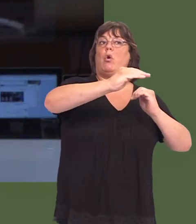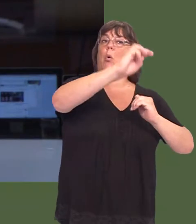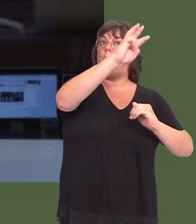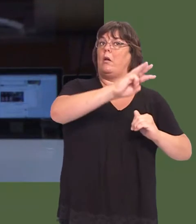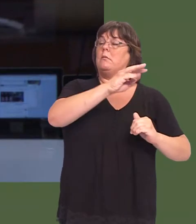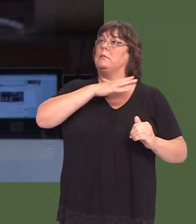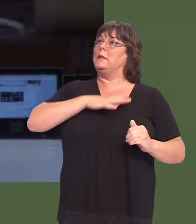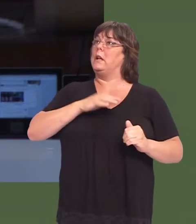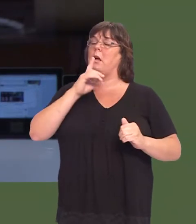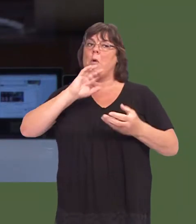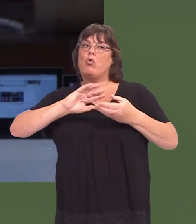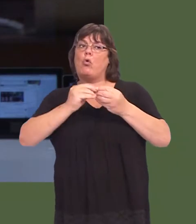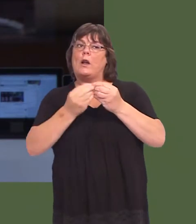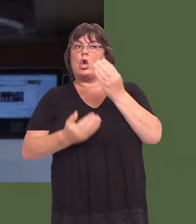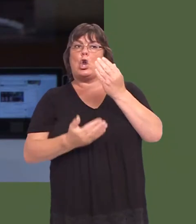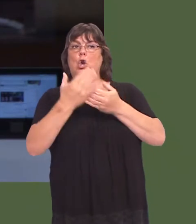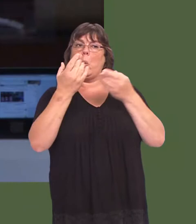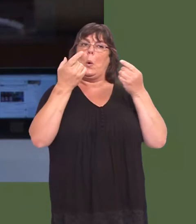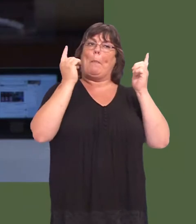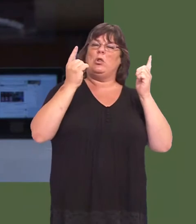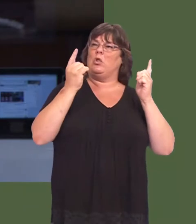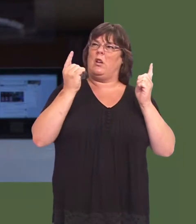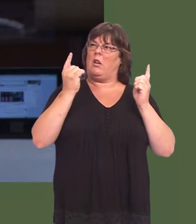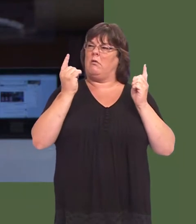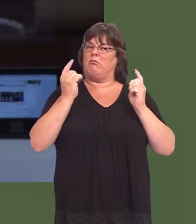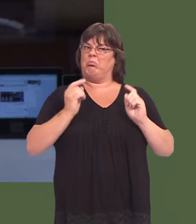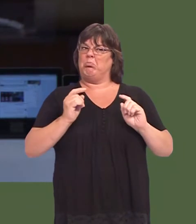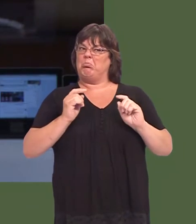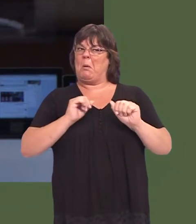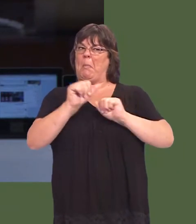creation of a new commissioner isnít the most efficient way of doing that, in my view.